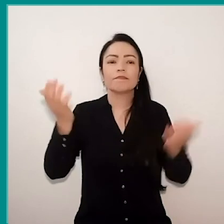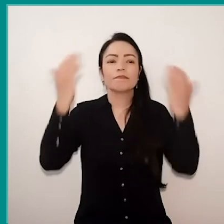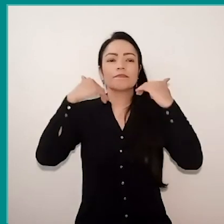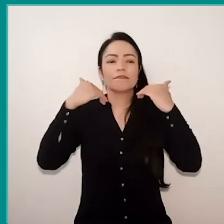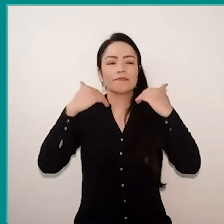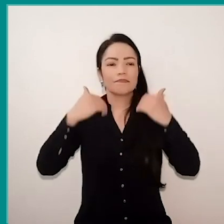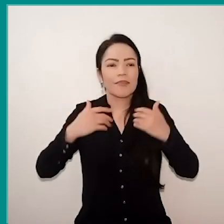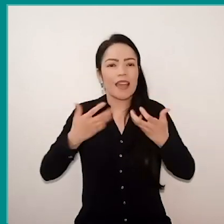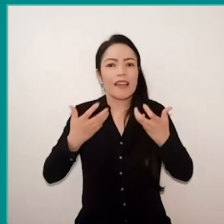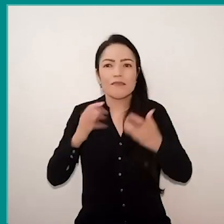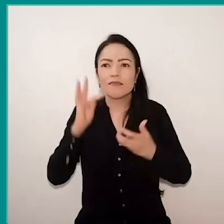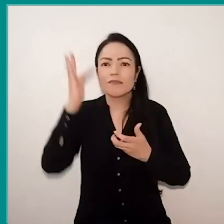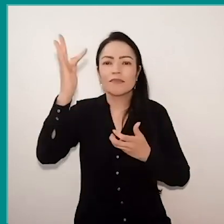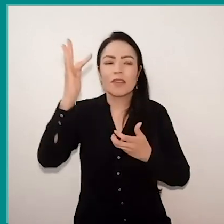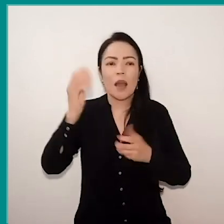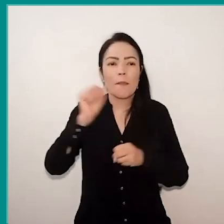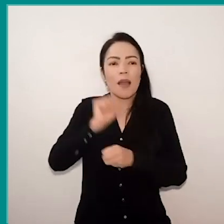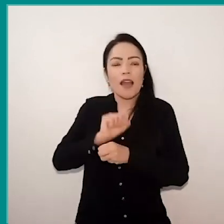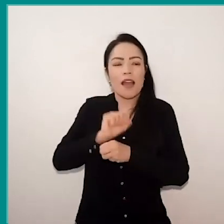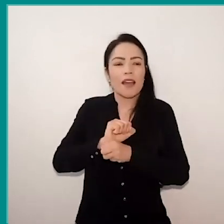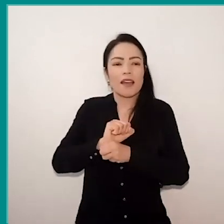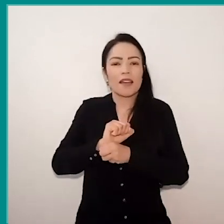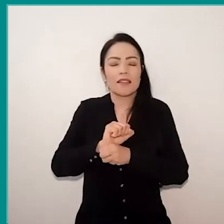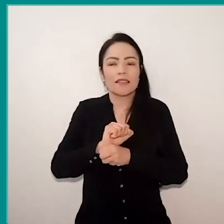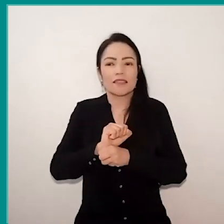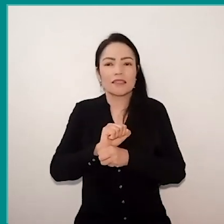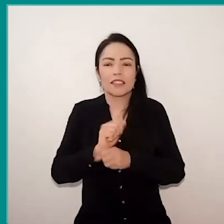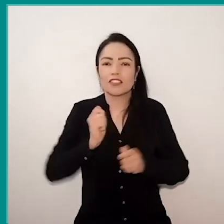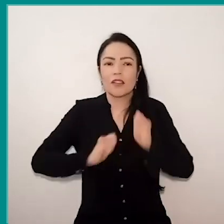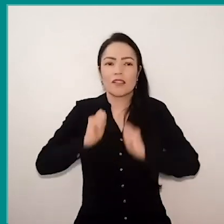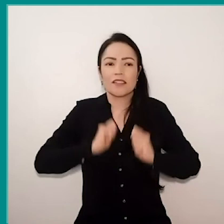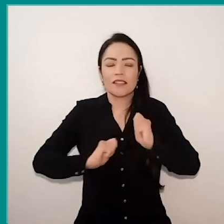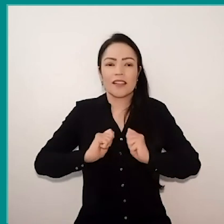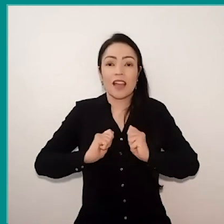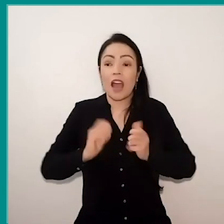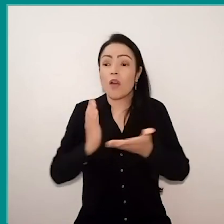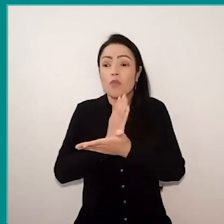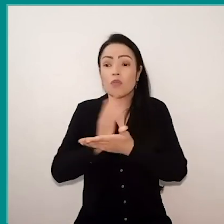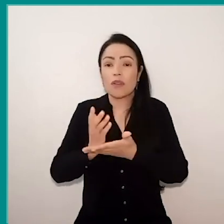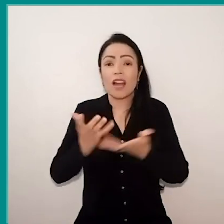hope for verb hope to do, because there are people who have hope of the verb to wait.